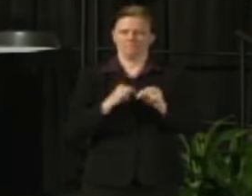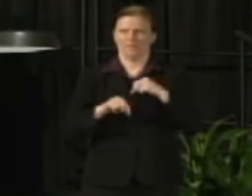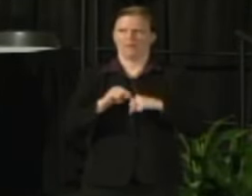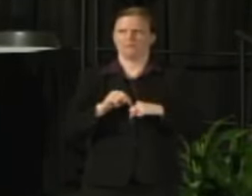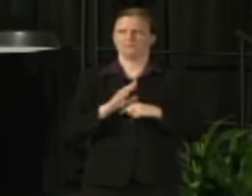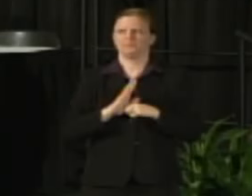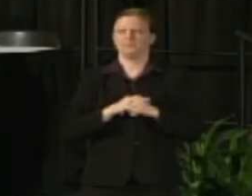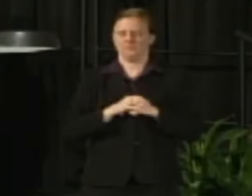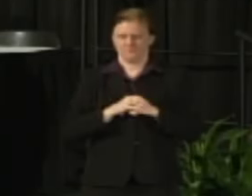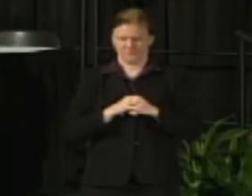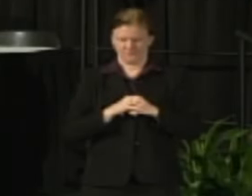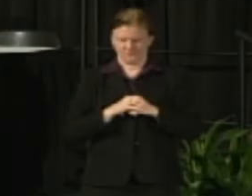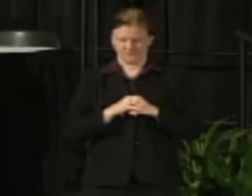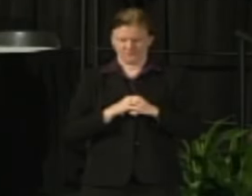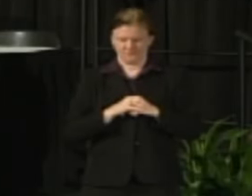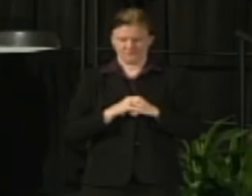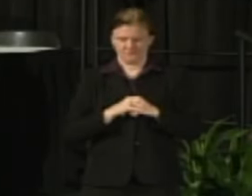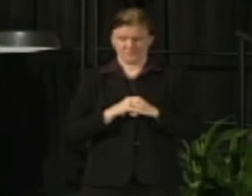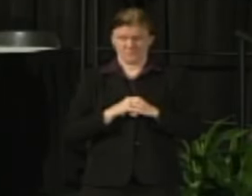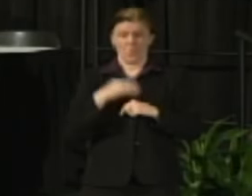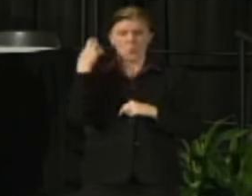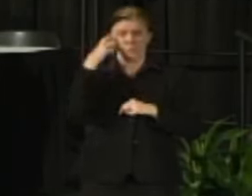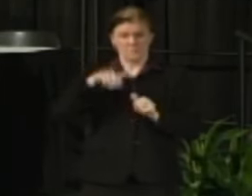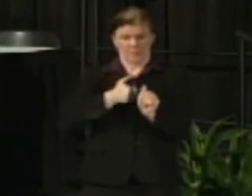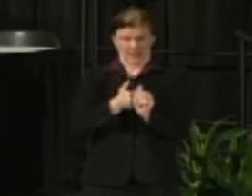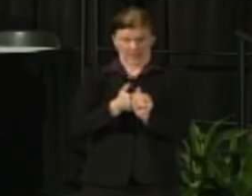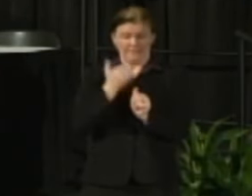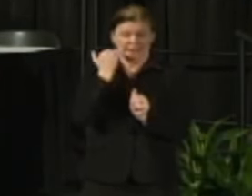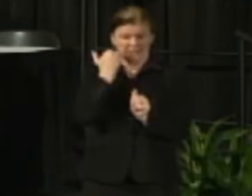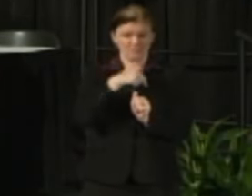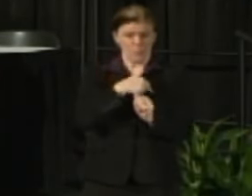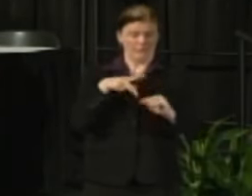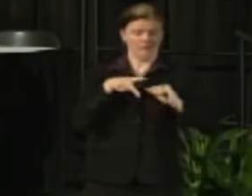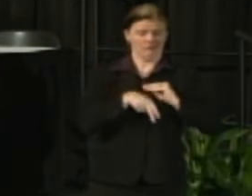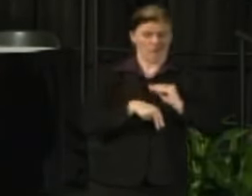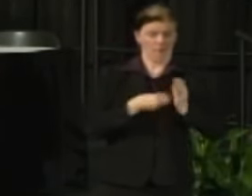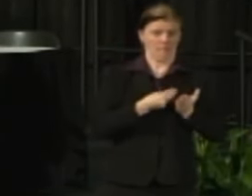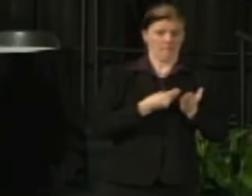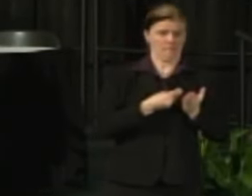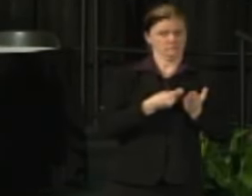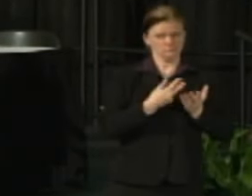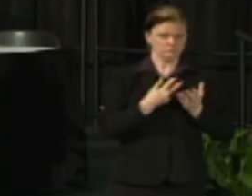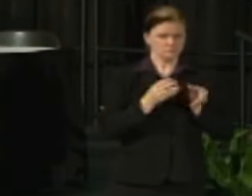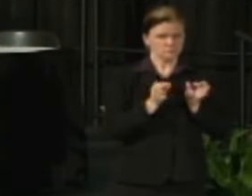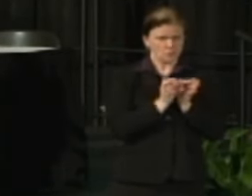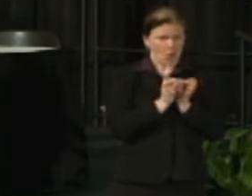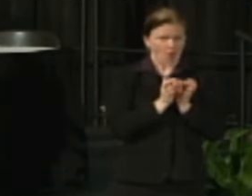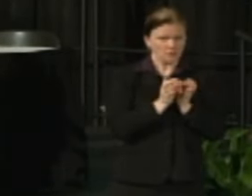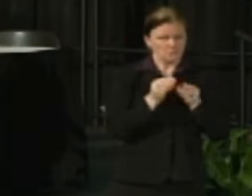The thinking behind this is that anything that we can do now to put a hold on some